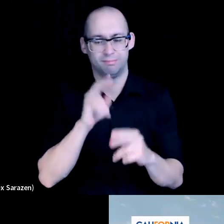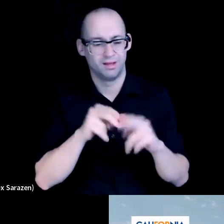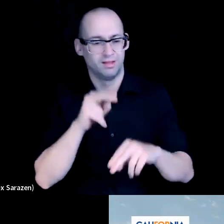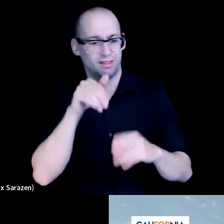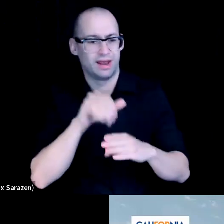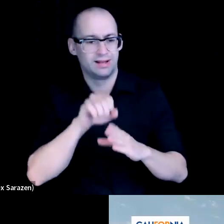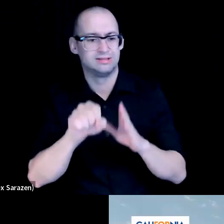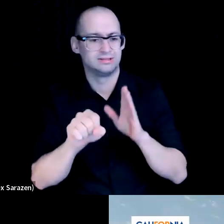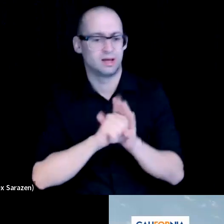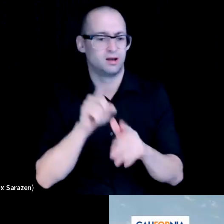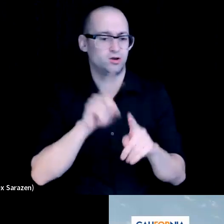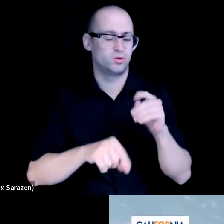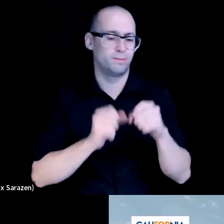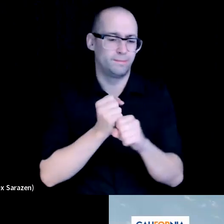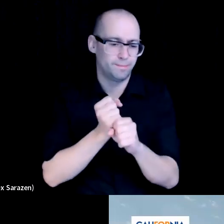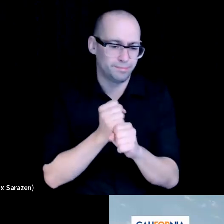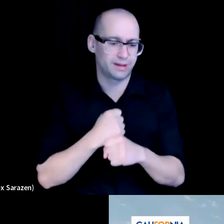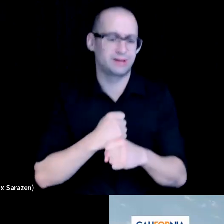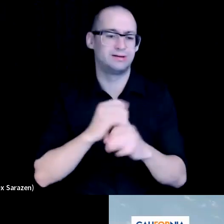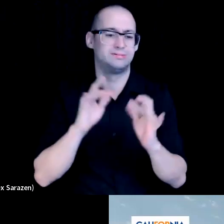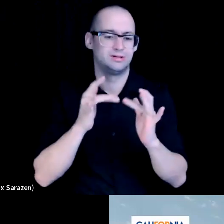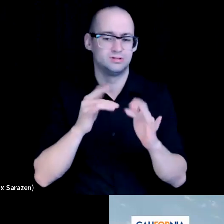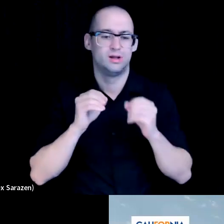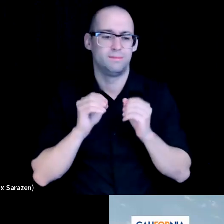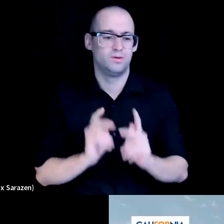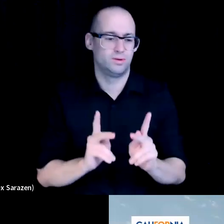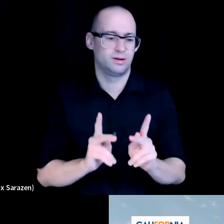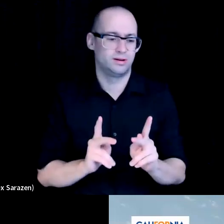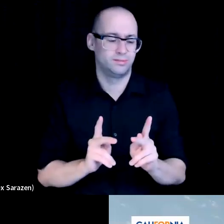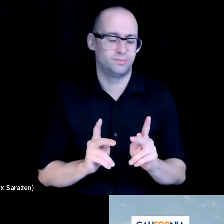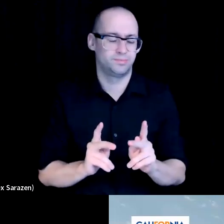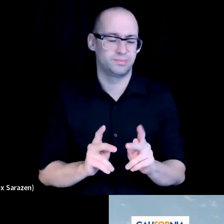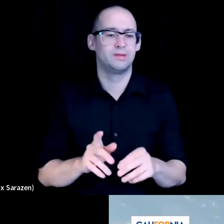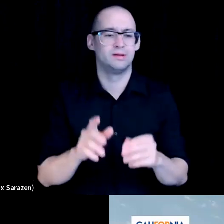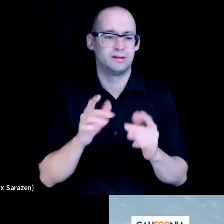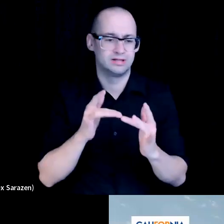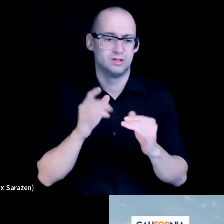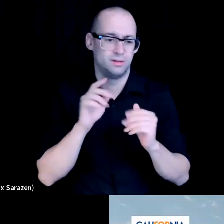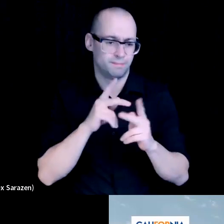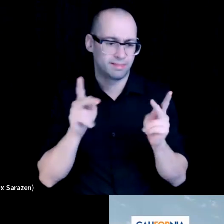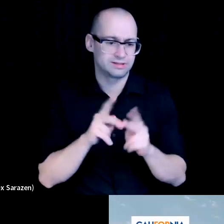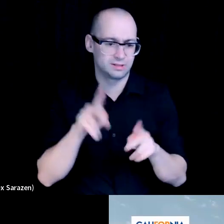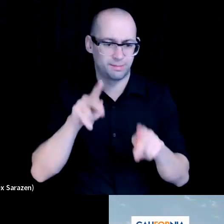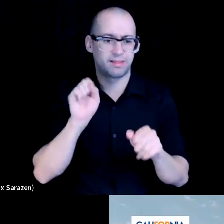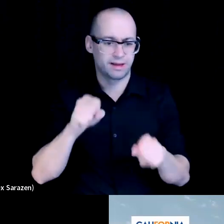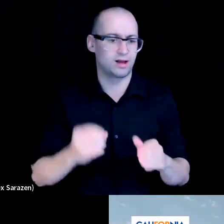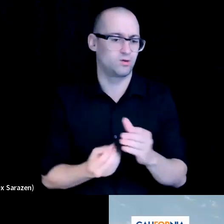know, digital opportunity, and in digital thriving that's regardless of place or income,